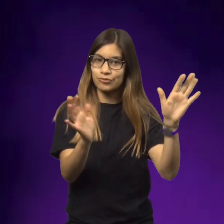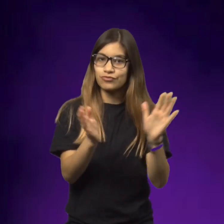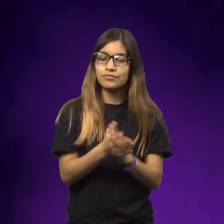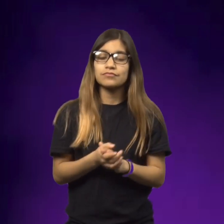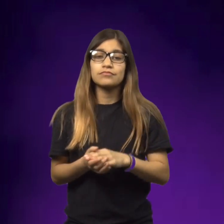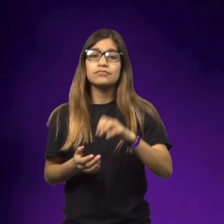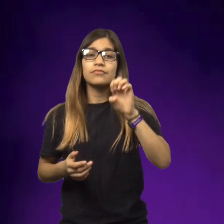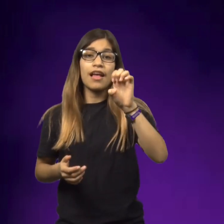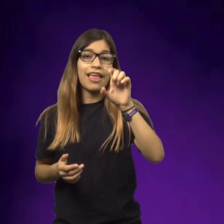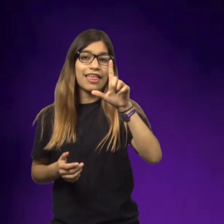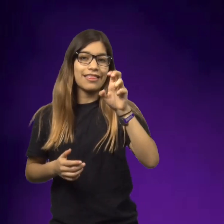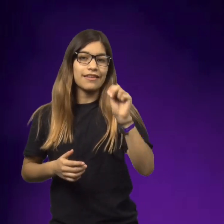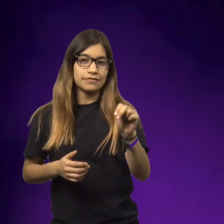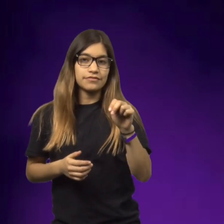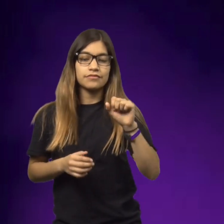Peter had taken the group and left.